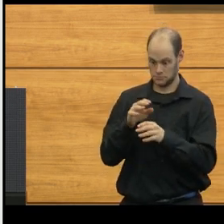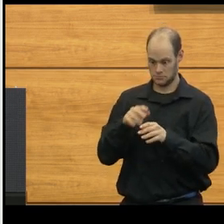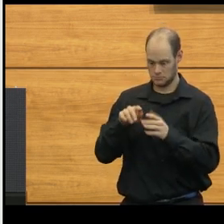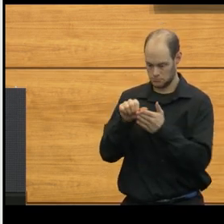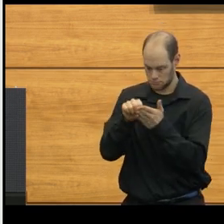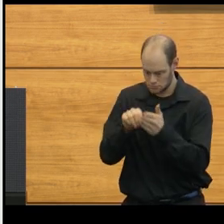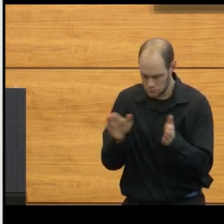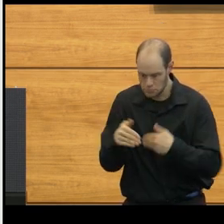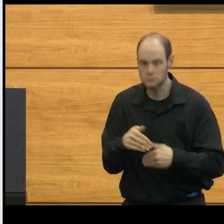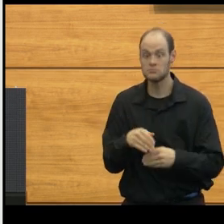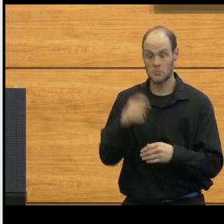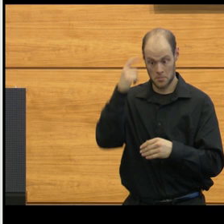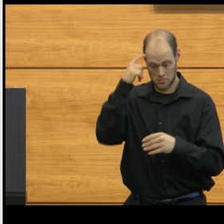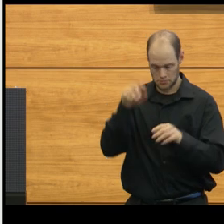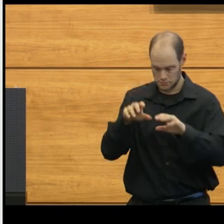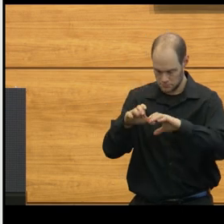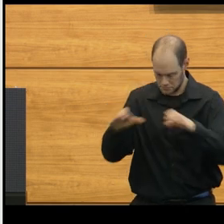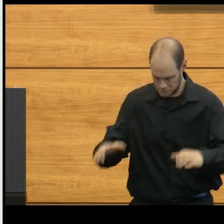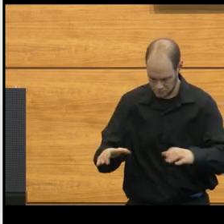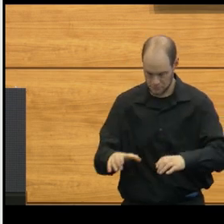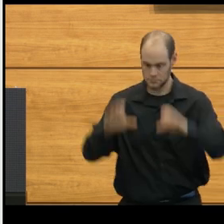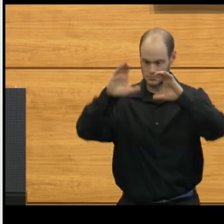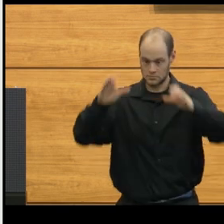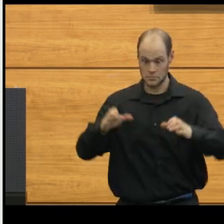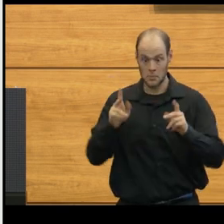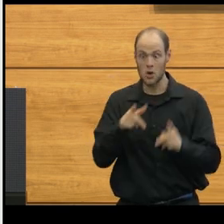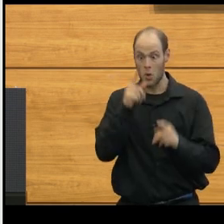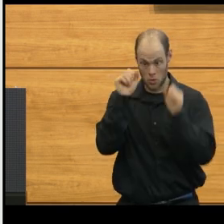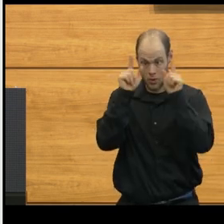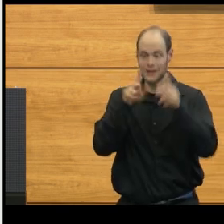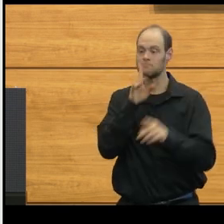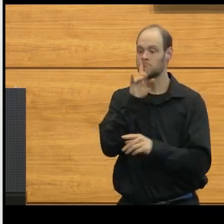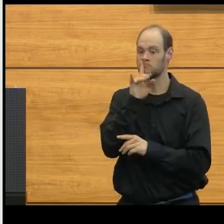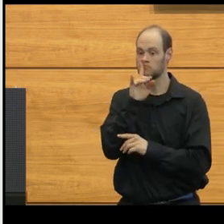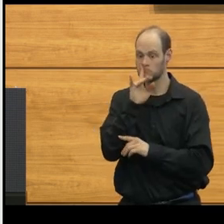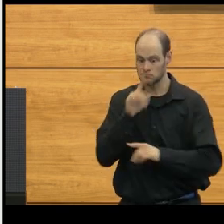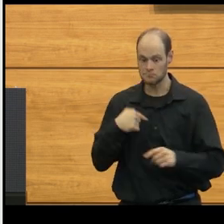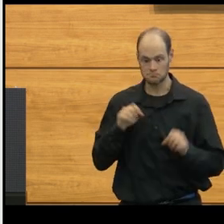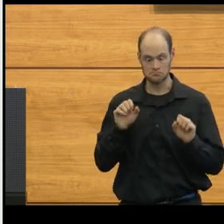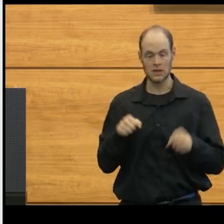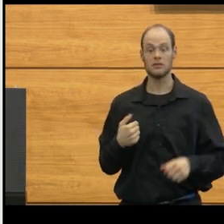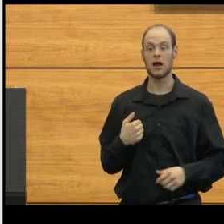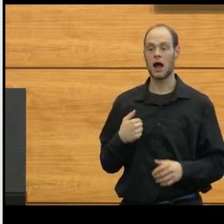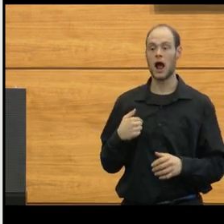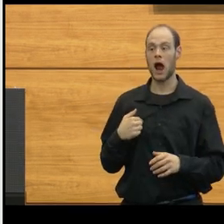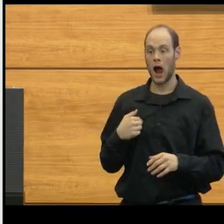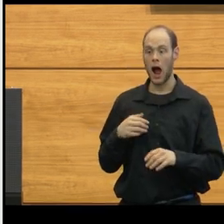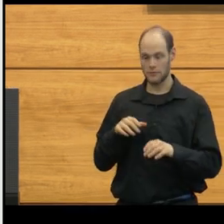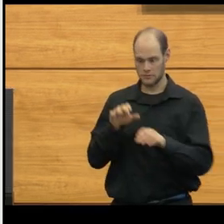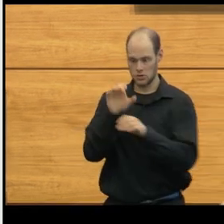working on the brain with a patient that's actually awake and talking to us. I've done awake craniotomies in patients